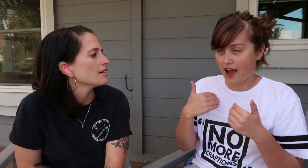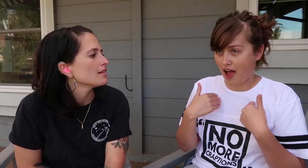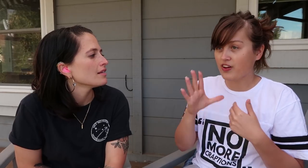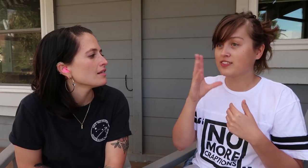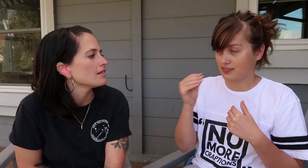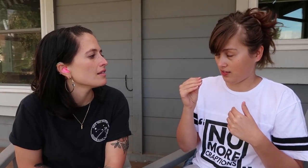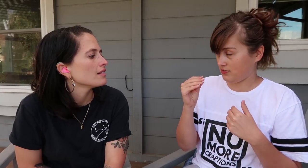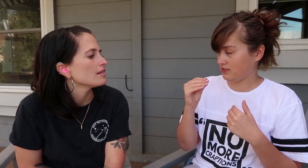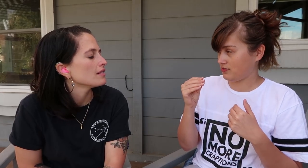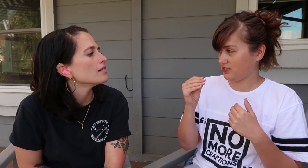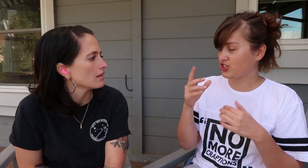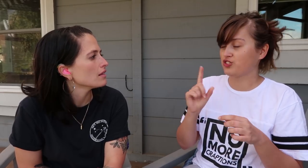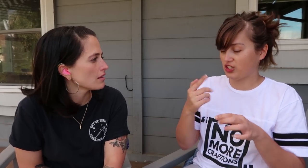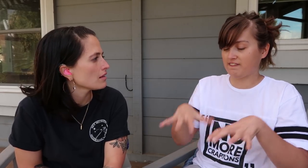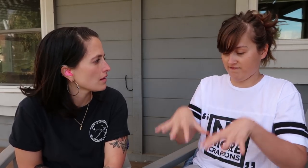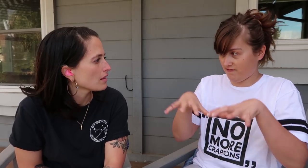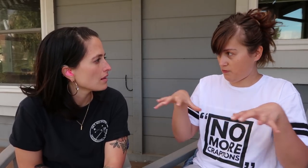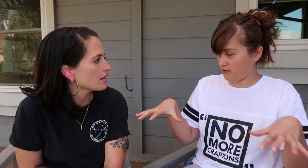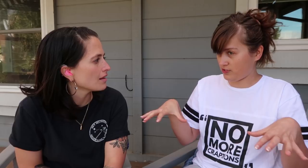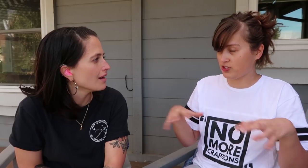I have it on silent so that it’s only vibrations.